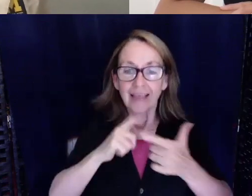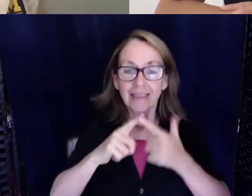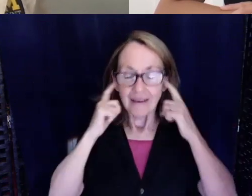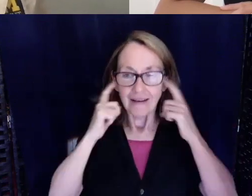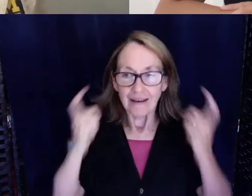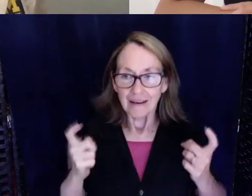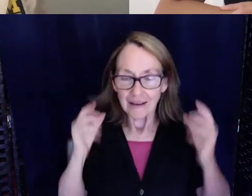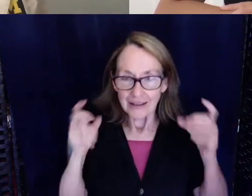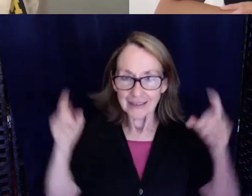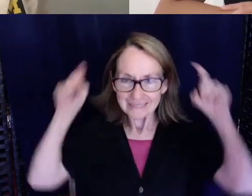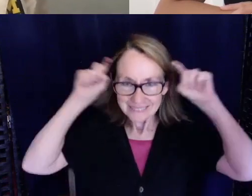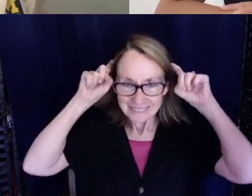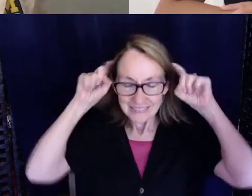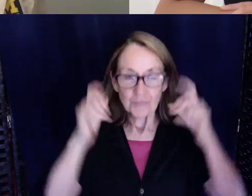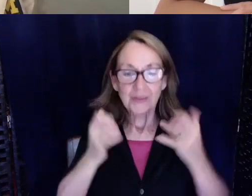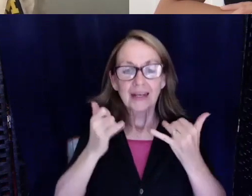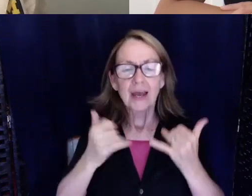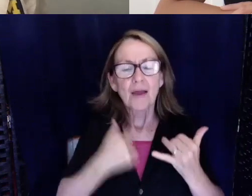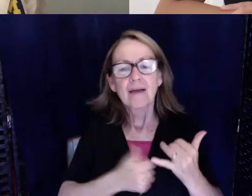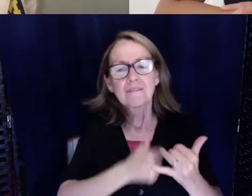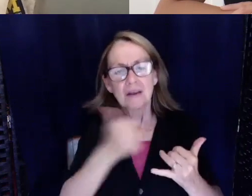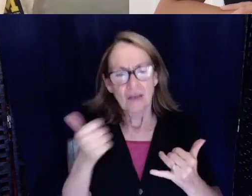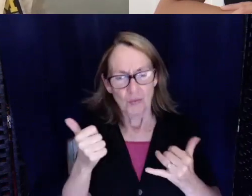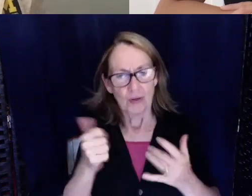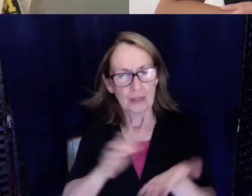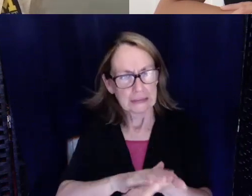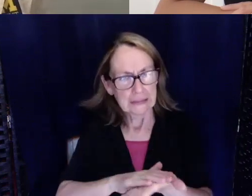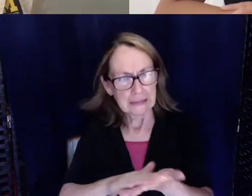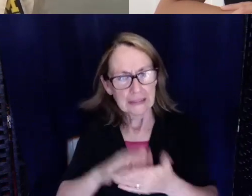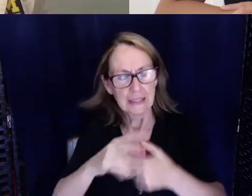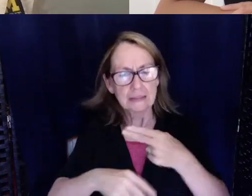Thinklabs which I really like because it's louder.